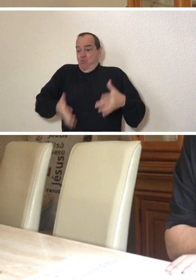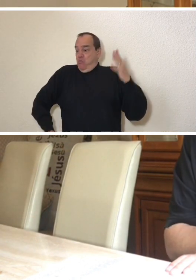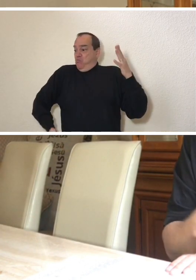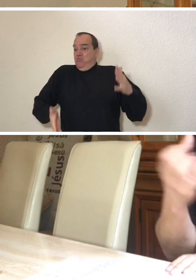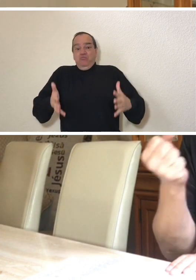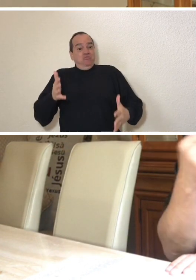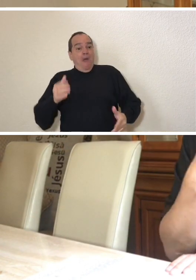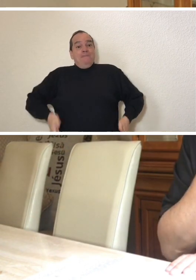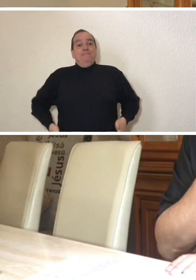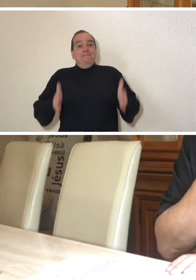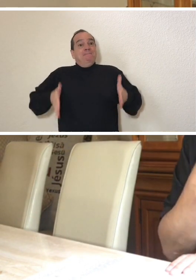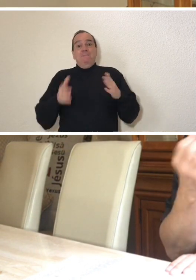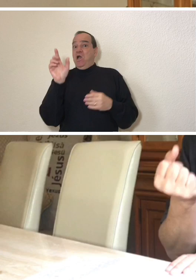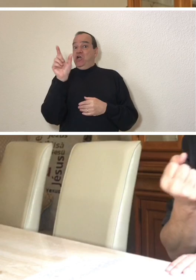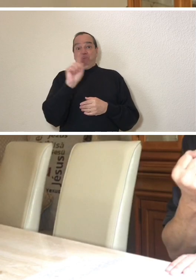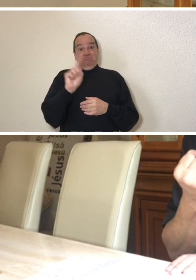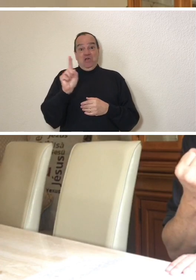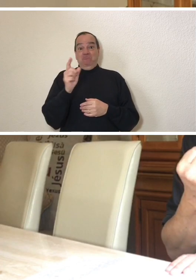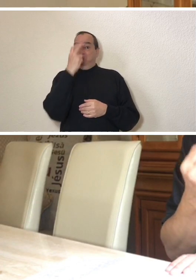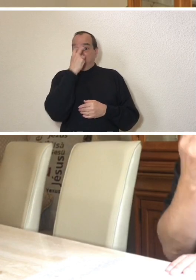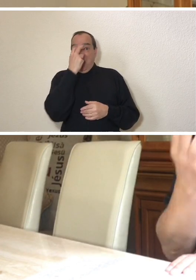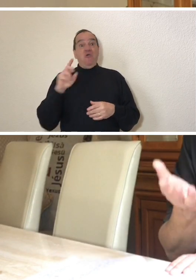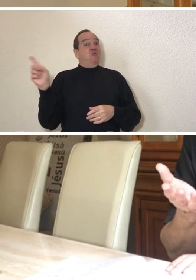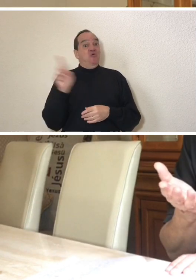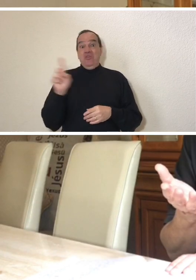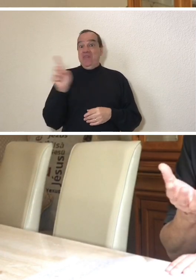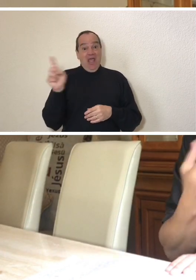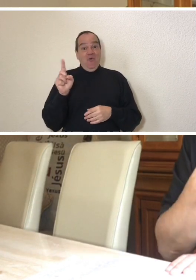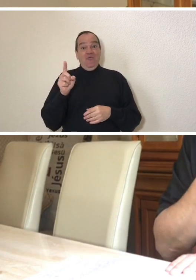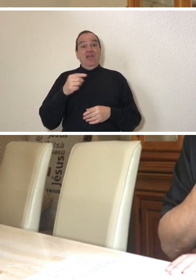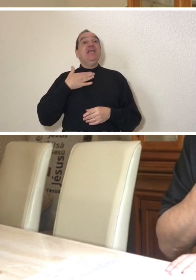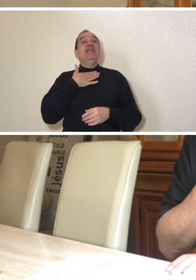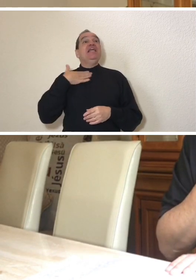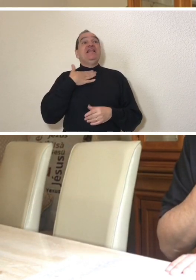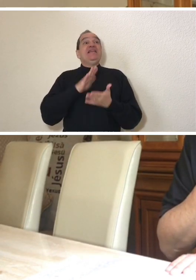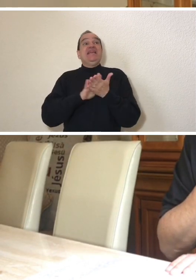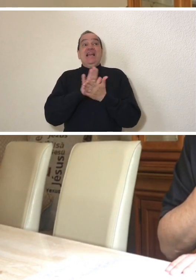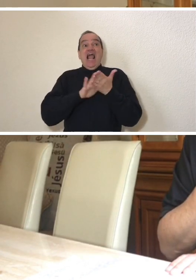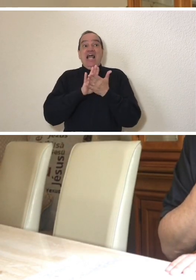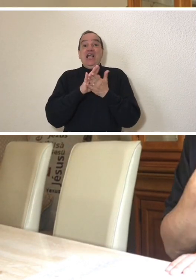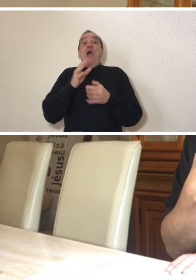I was still having my movements, my vision and I didn't have a tracheostomy done.